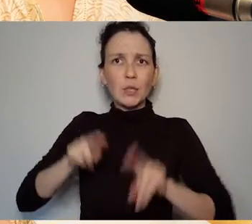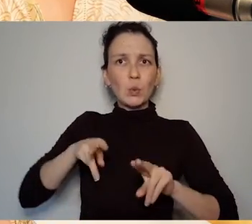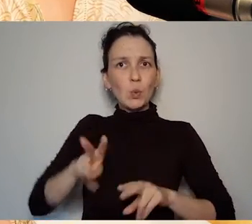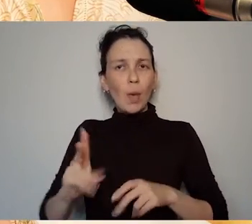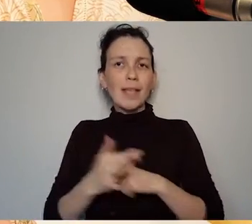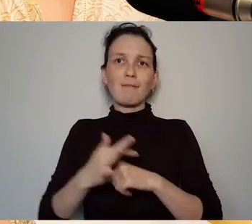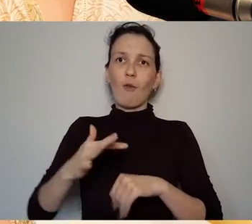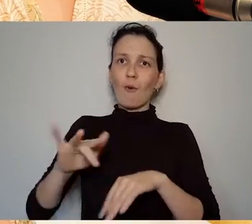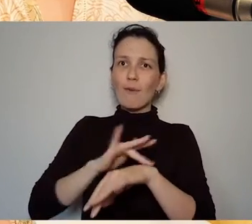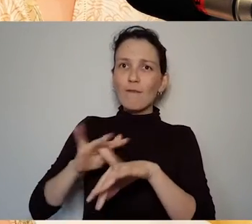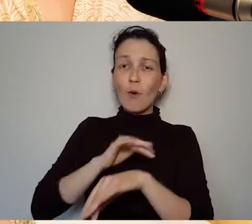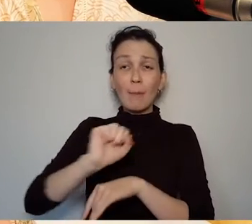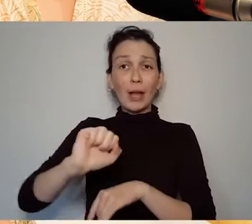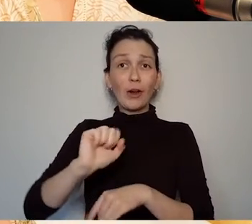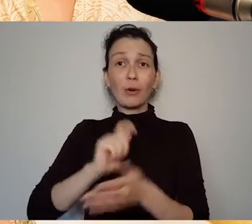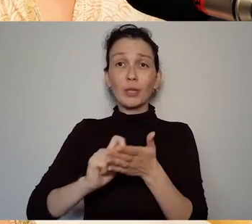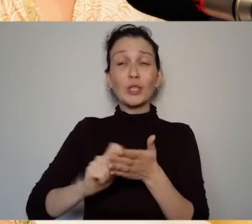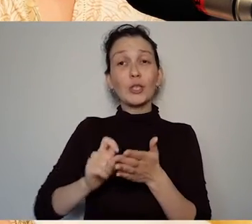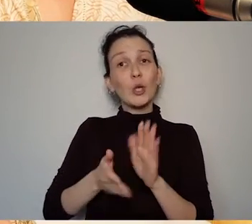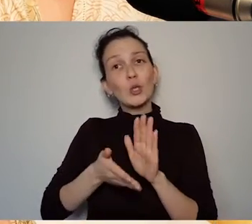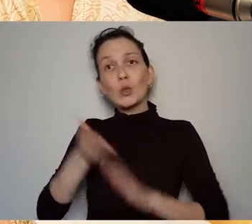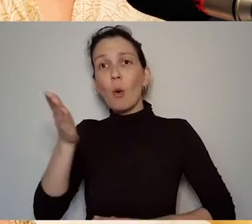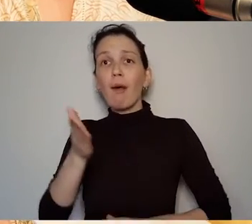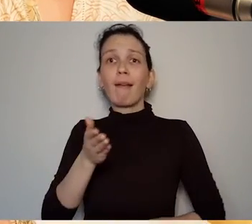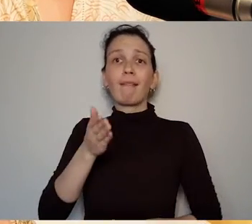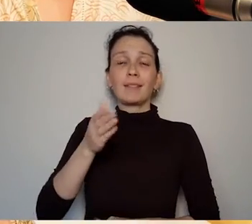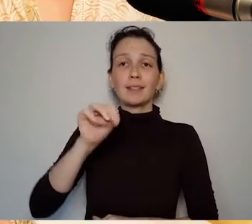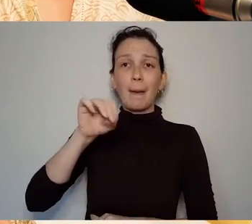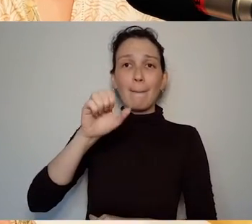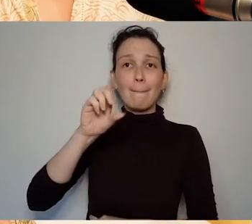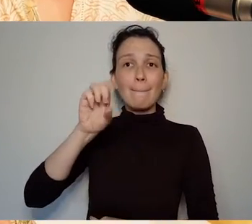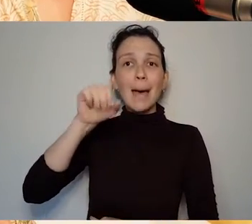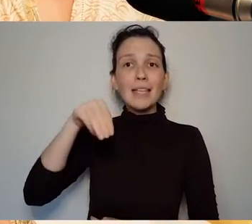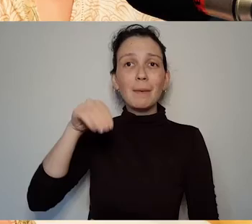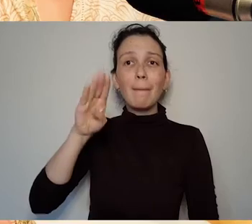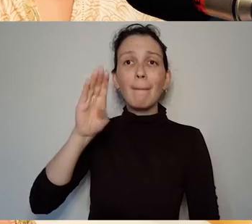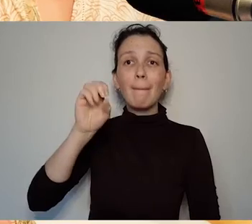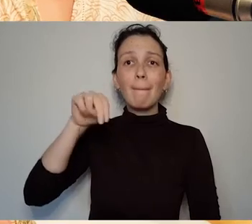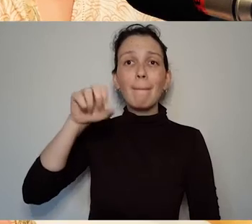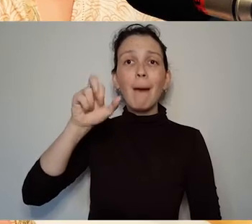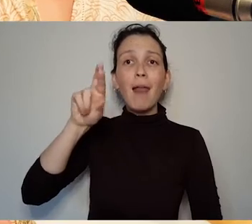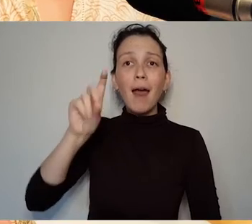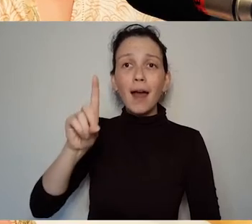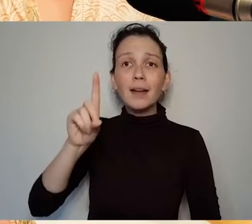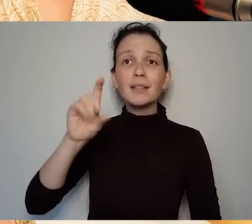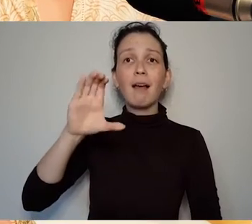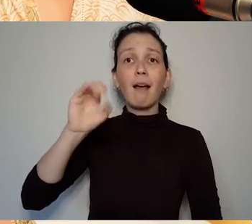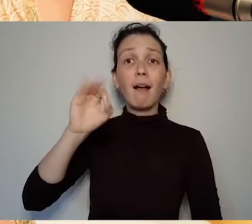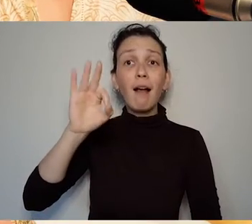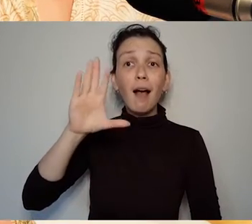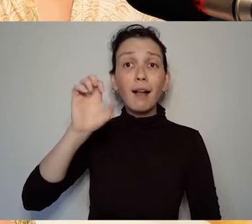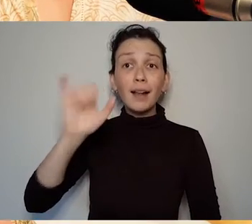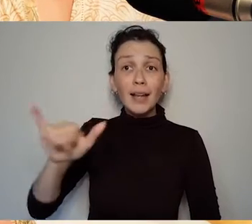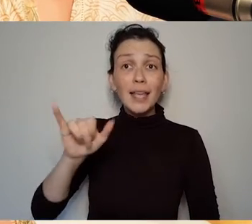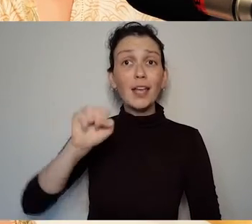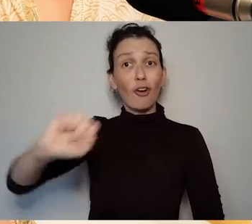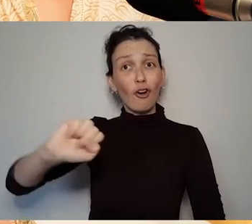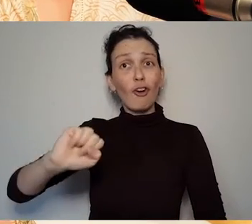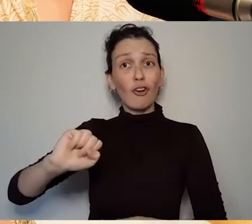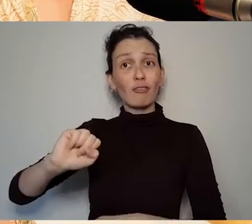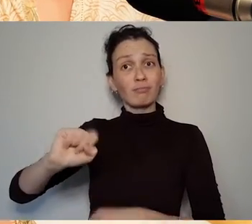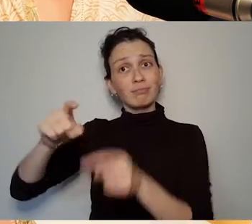Madame Bannard-Cogley's theatre. She's speaking to Daisy Toto Cogley and you know sending